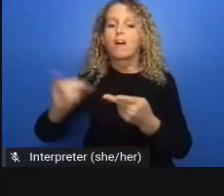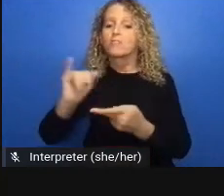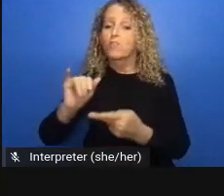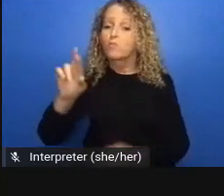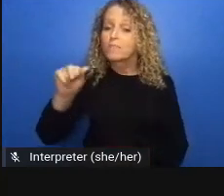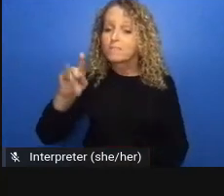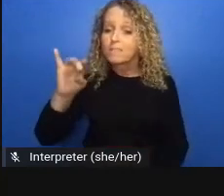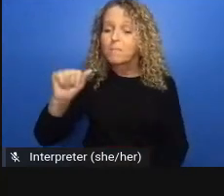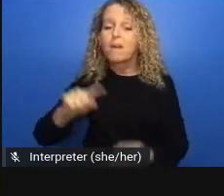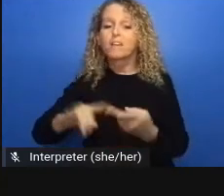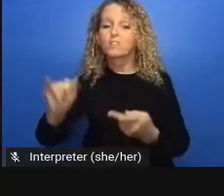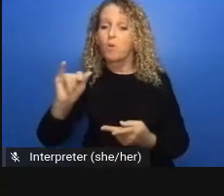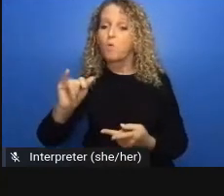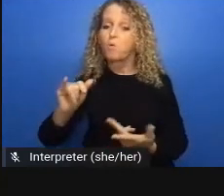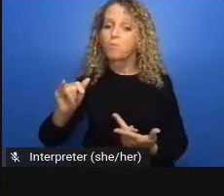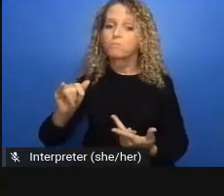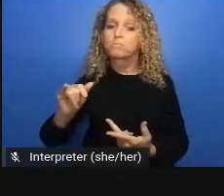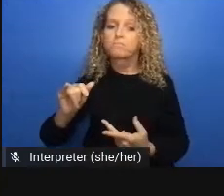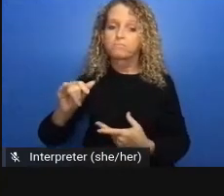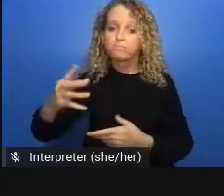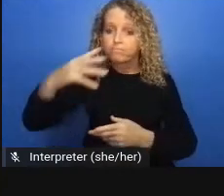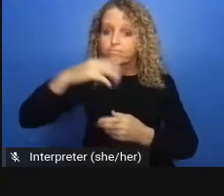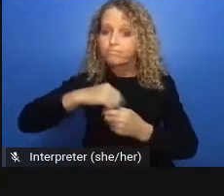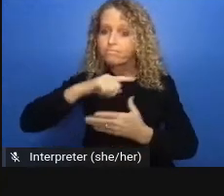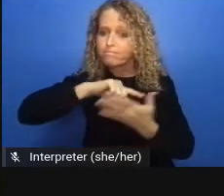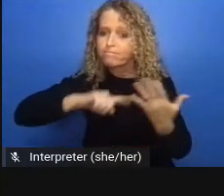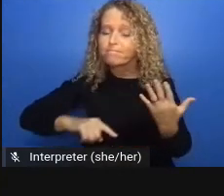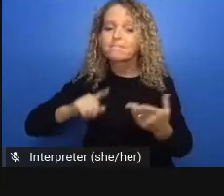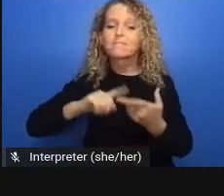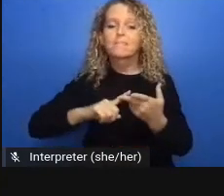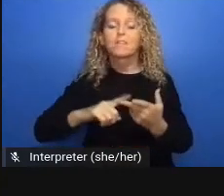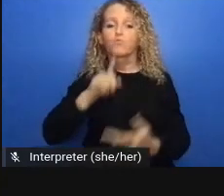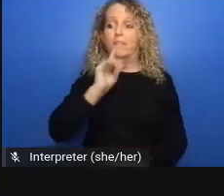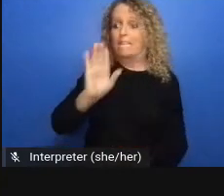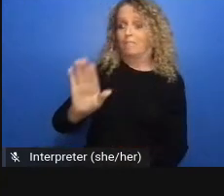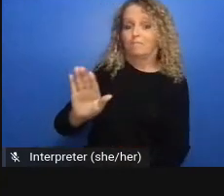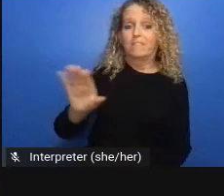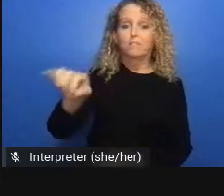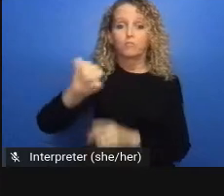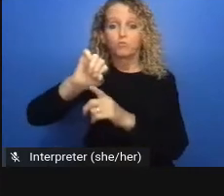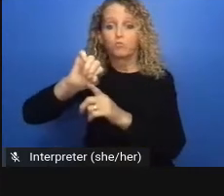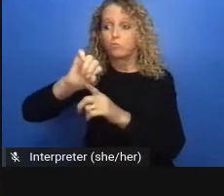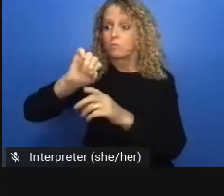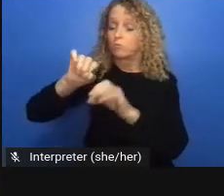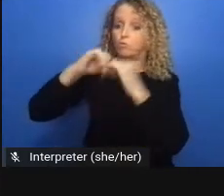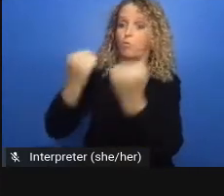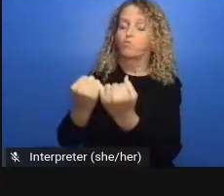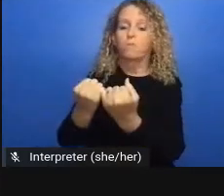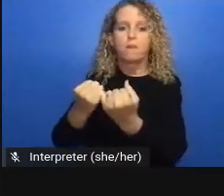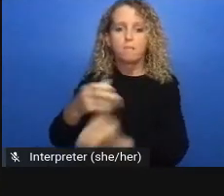and mental health disabilities were cast in the double shadow of the primary focus on hospitals